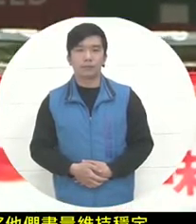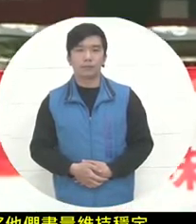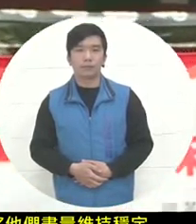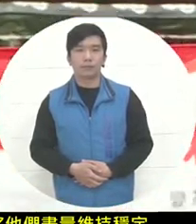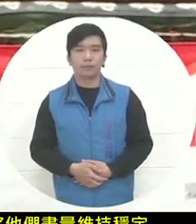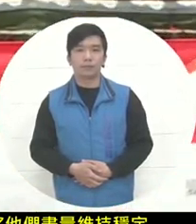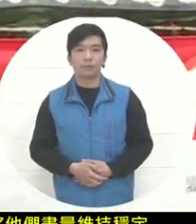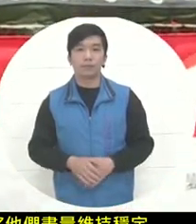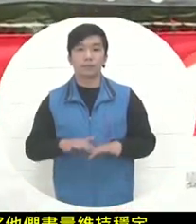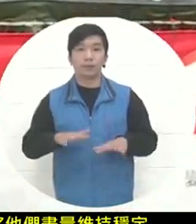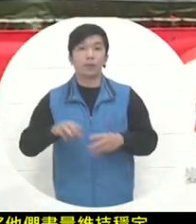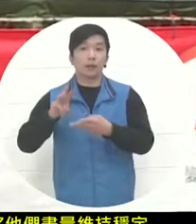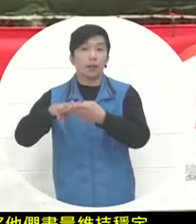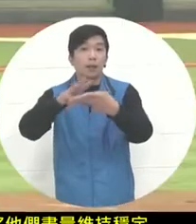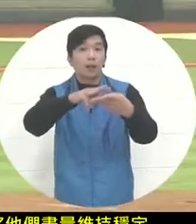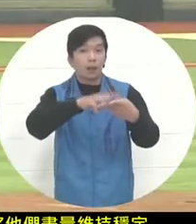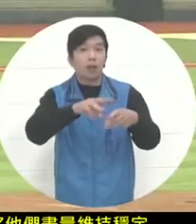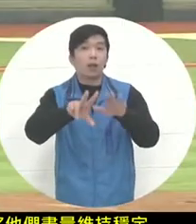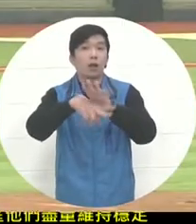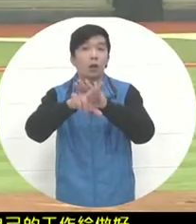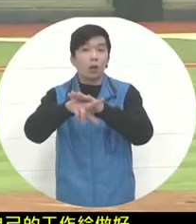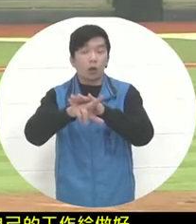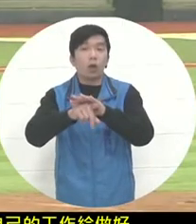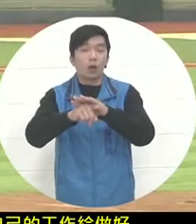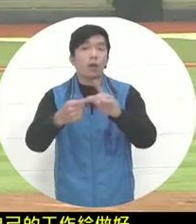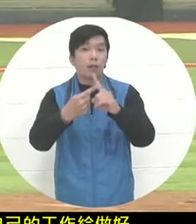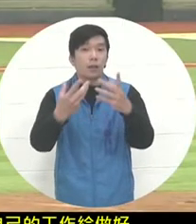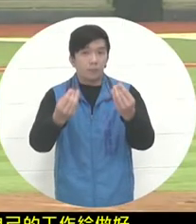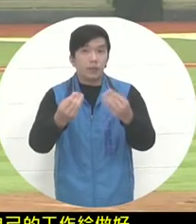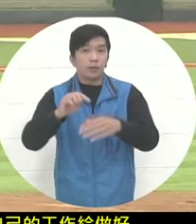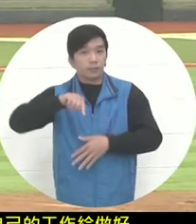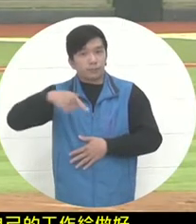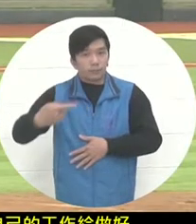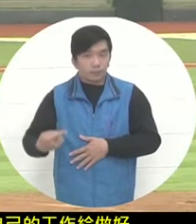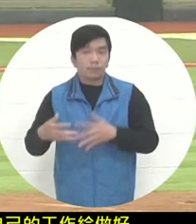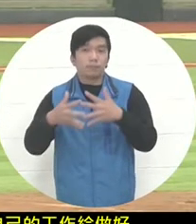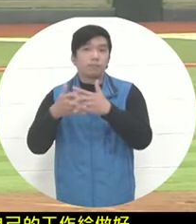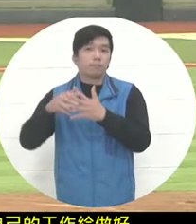at least the American team will have the eighth hitter. Kush Meider's